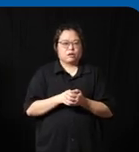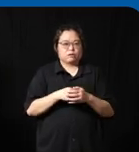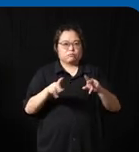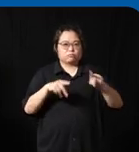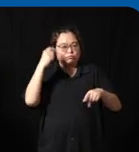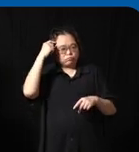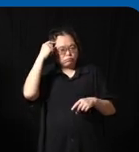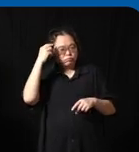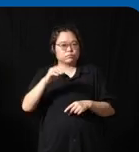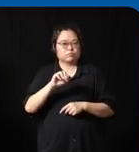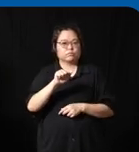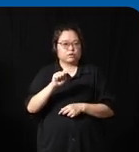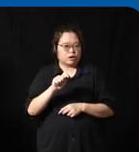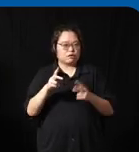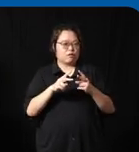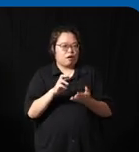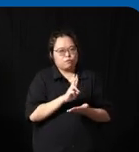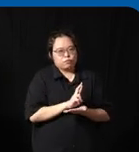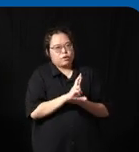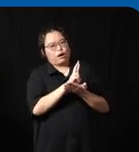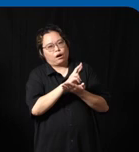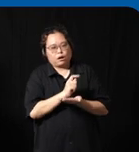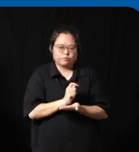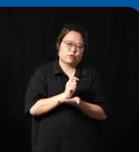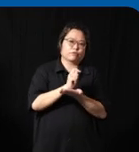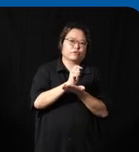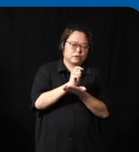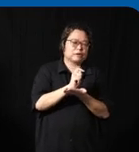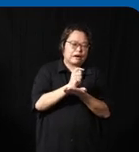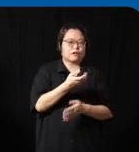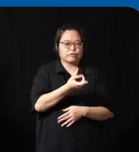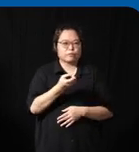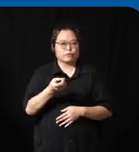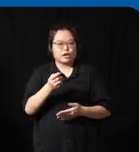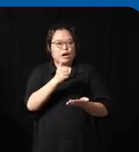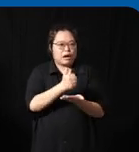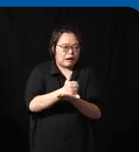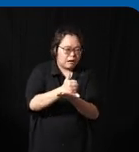uh very rehab based so you know coming up with devices to help people do rehab and things like